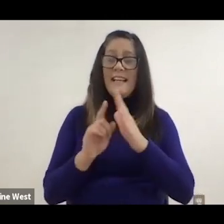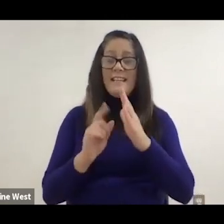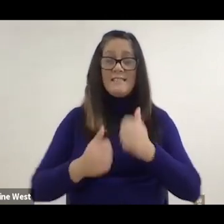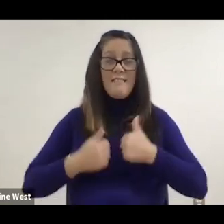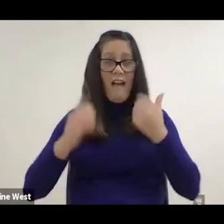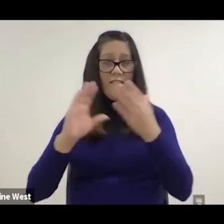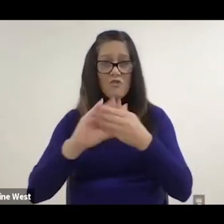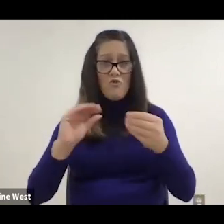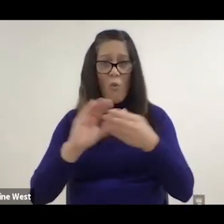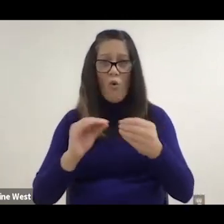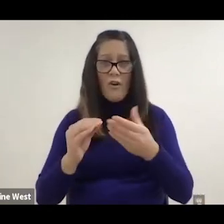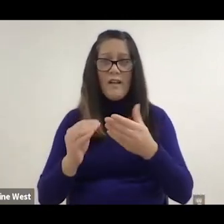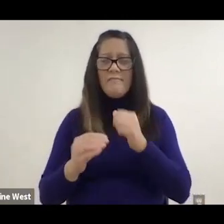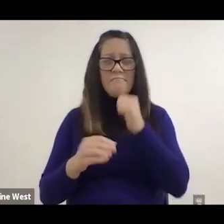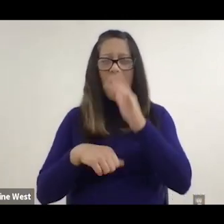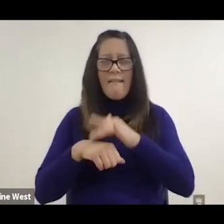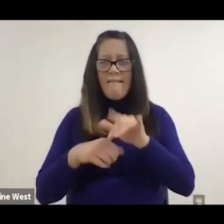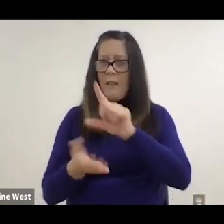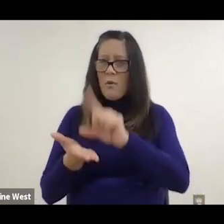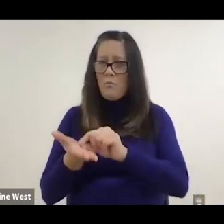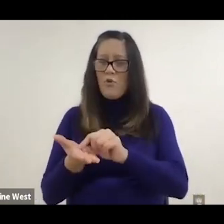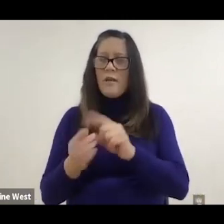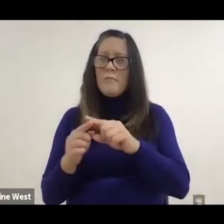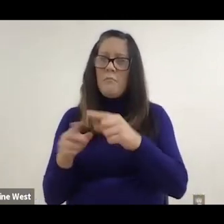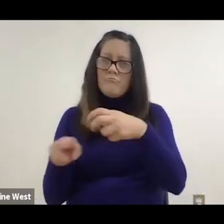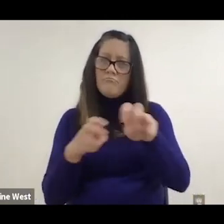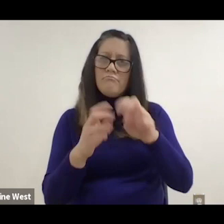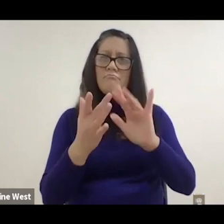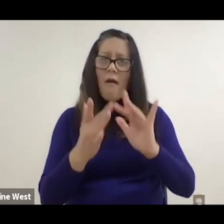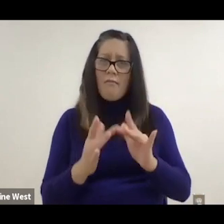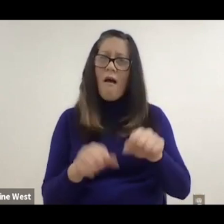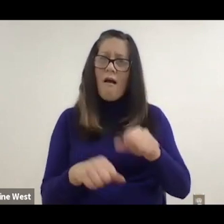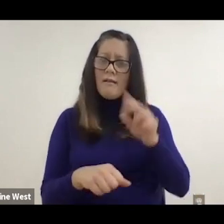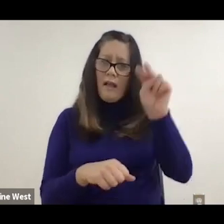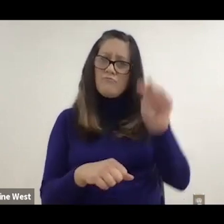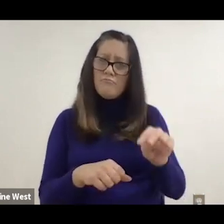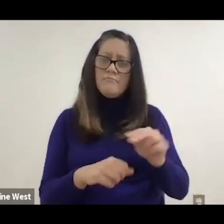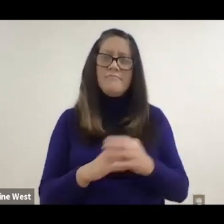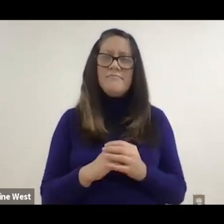is out of print but available online. Recognize that people disabilities